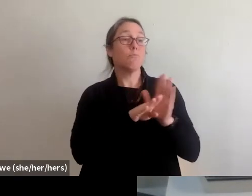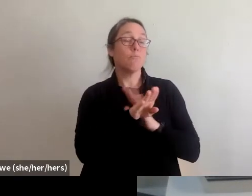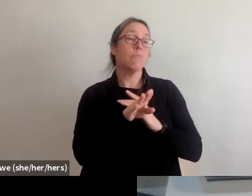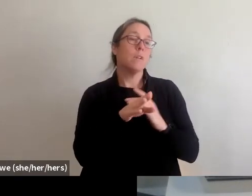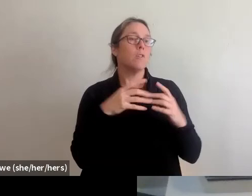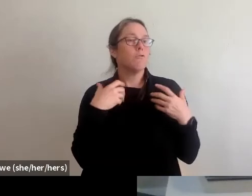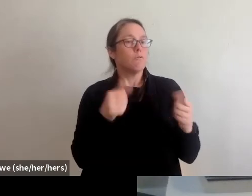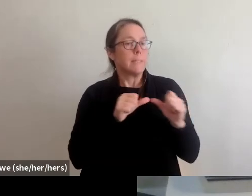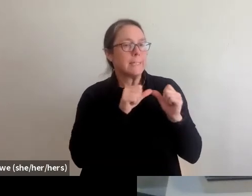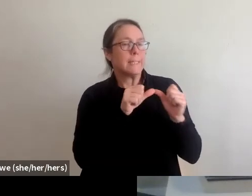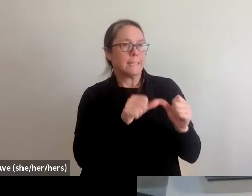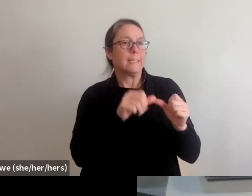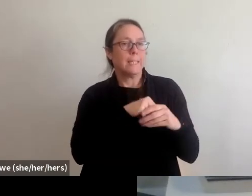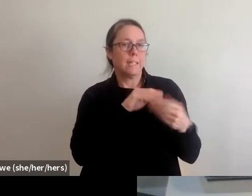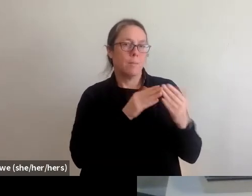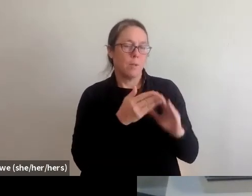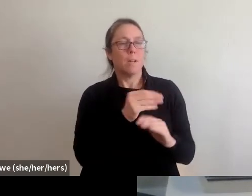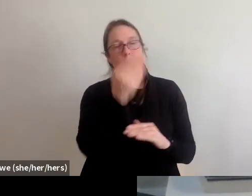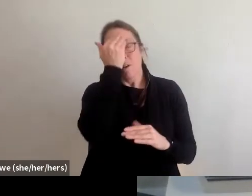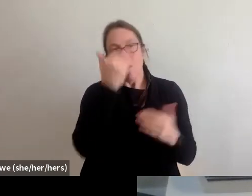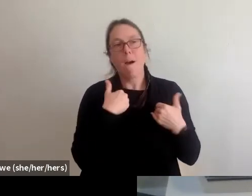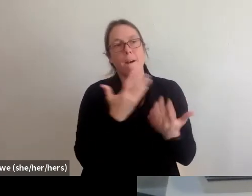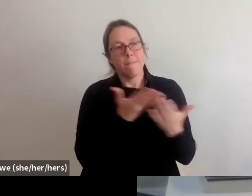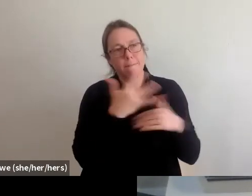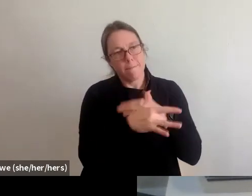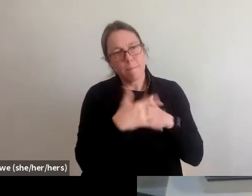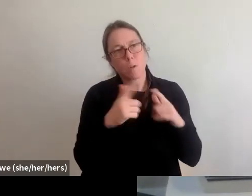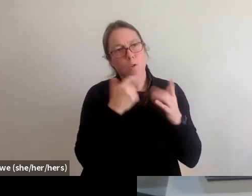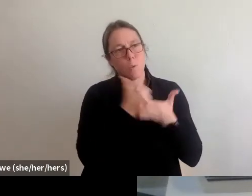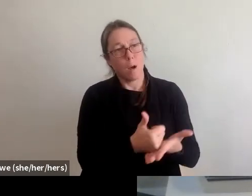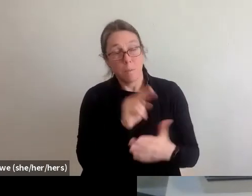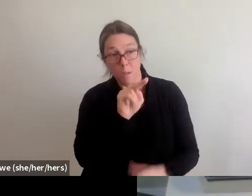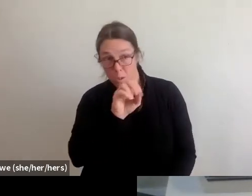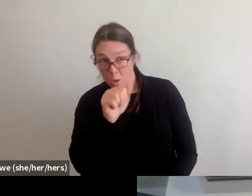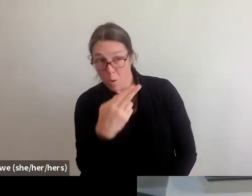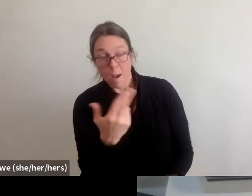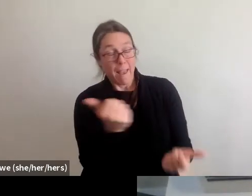and know that there are things out there to help. So Noah, any last words of wisdom?